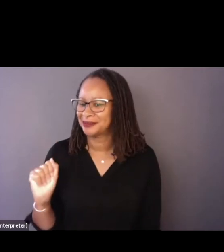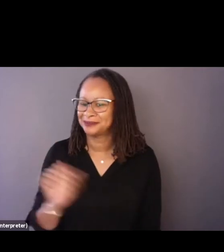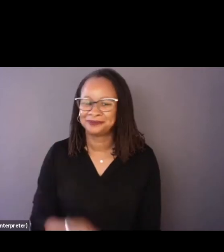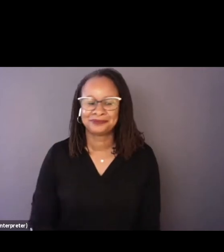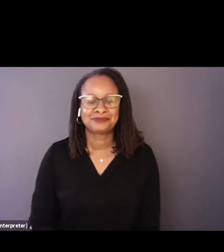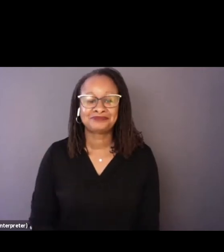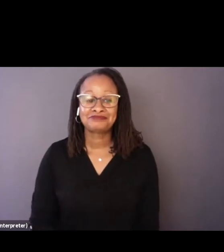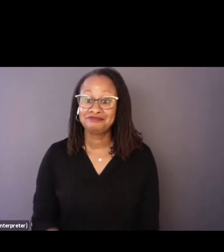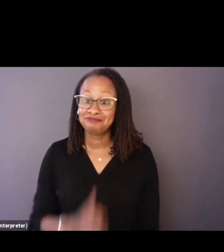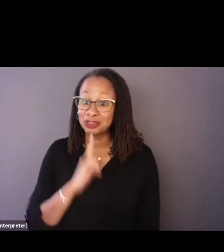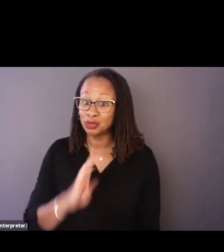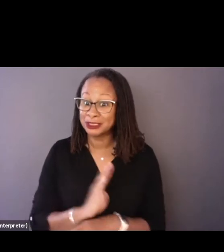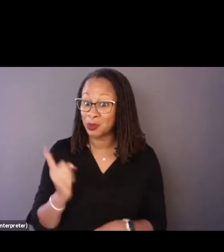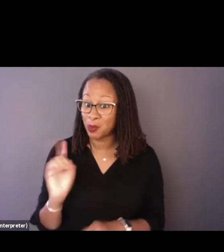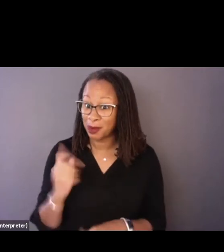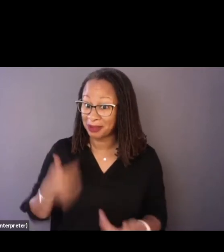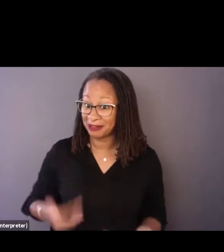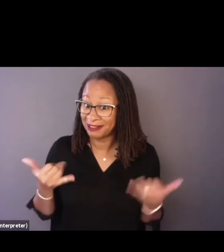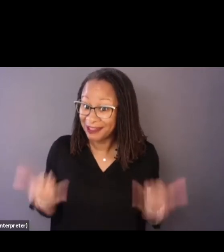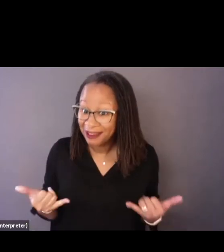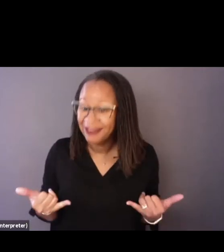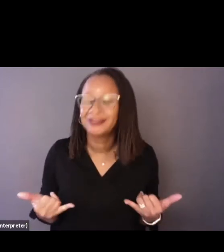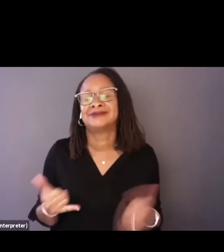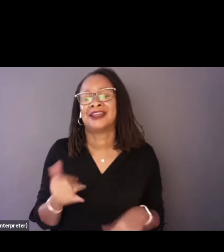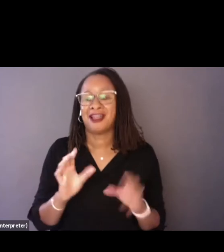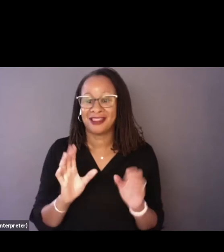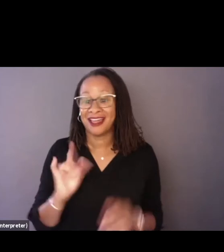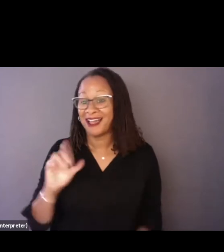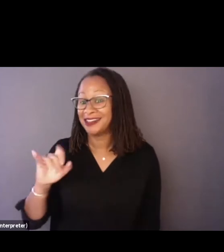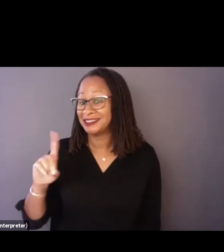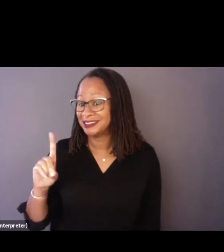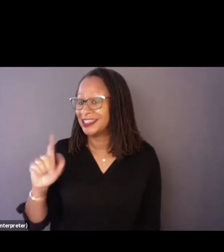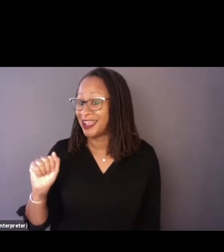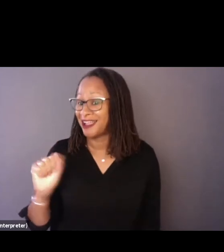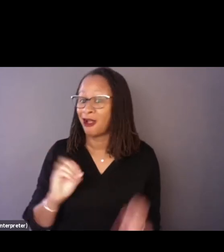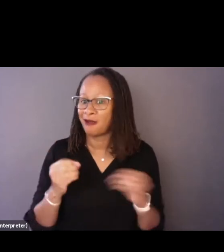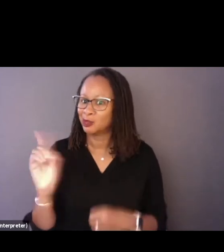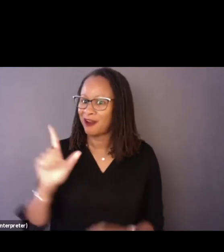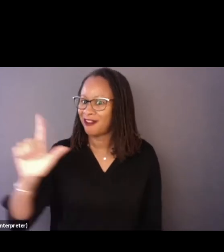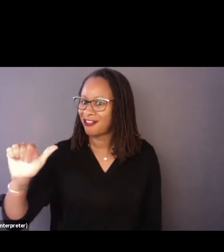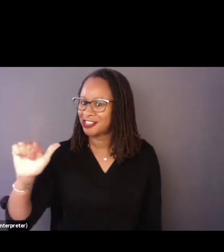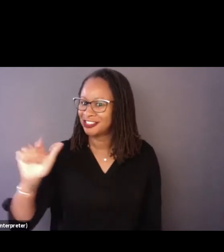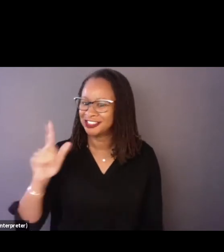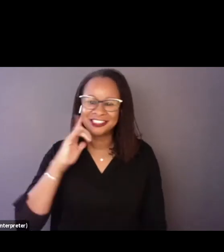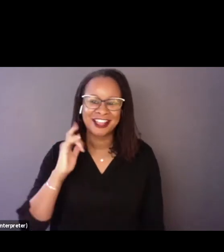I'm actually coming to you today from the IDA's offices here in Los Angeles on the unceded land